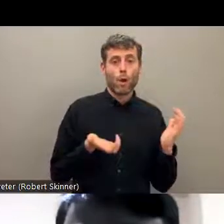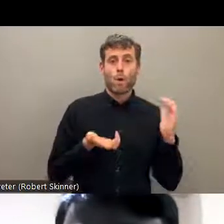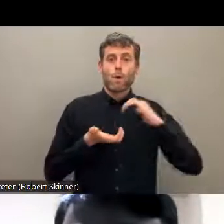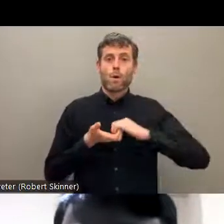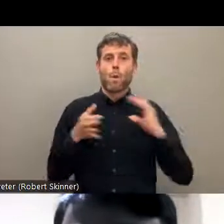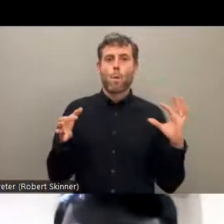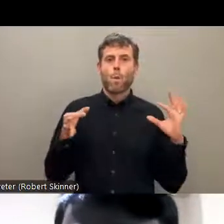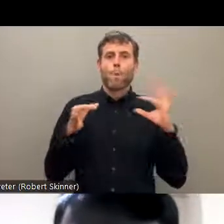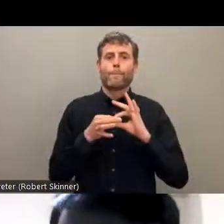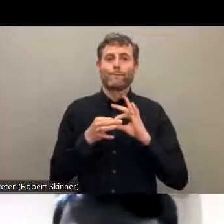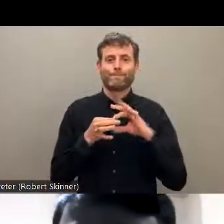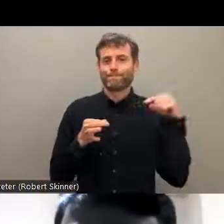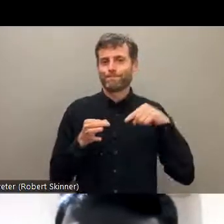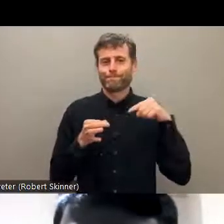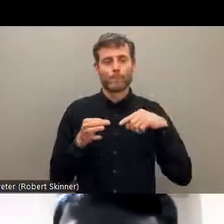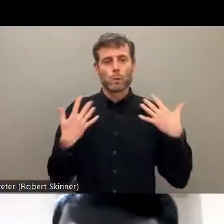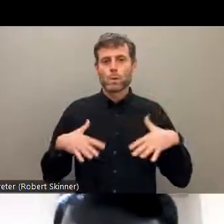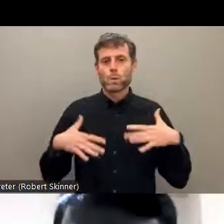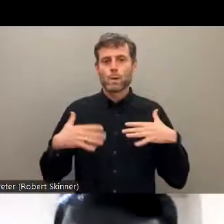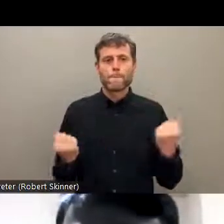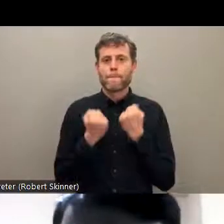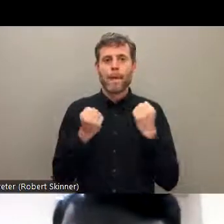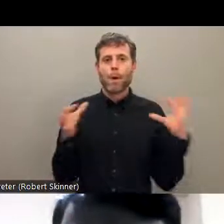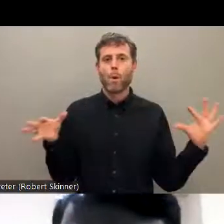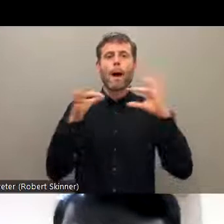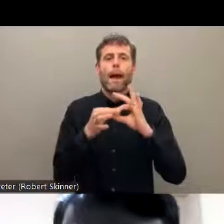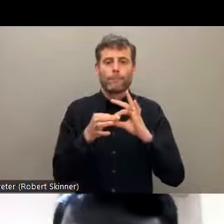collaboration to address these big gaps or the needs of